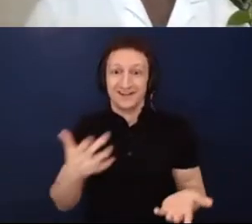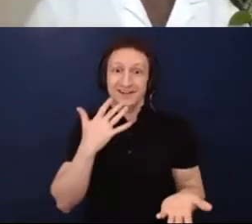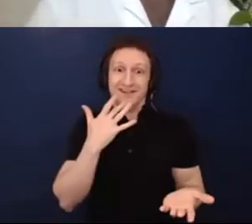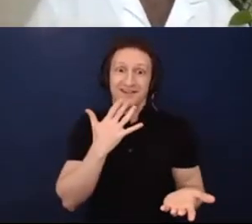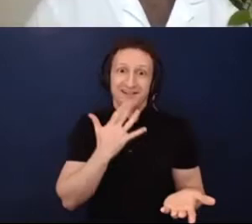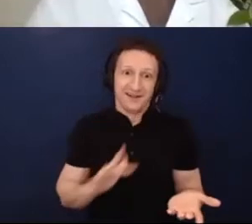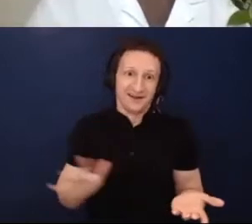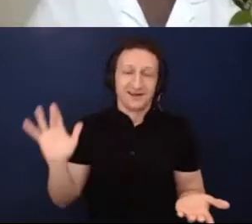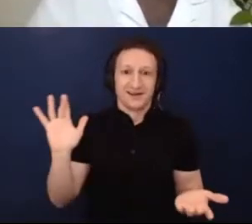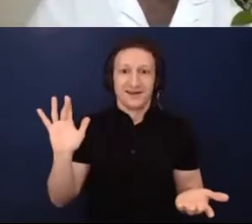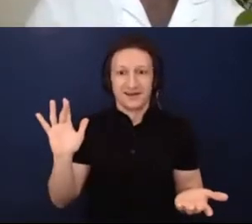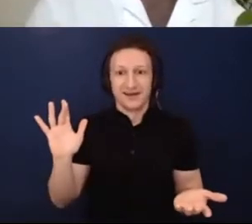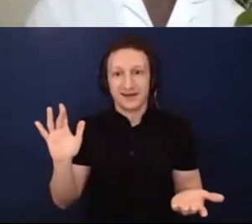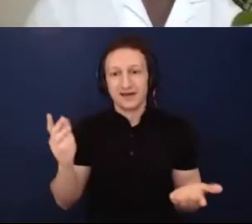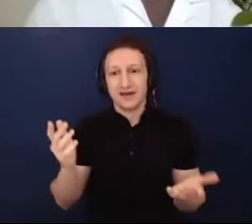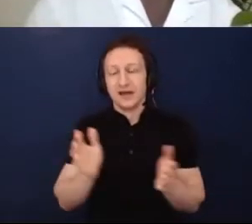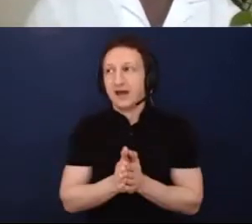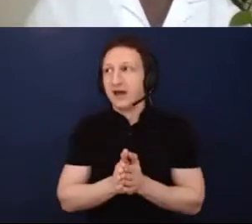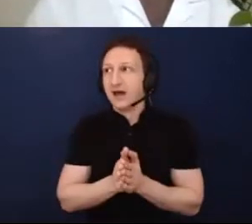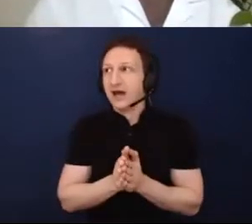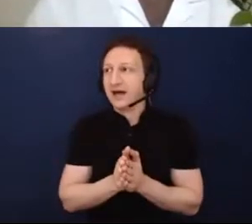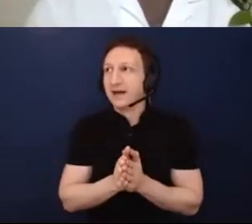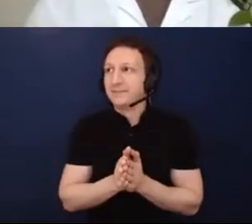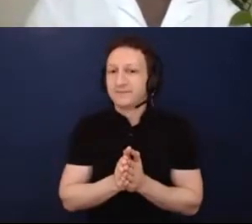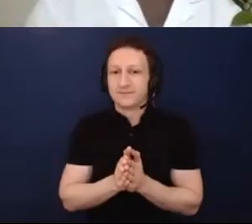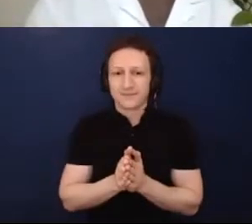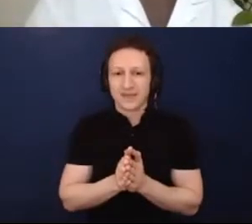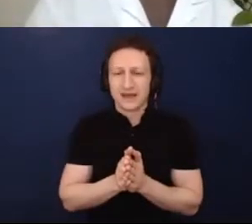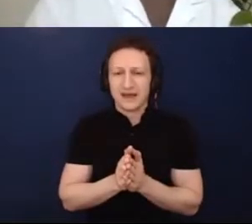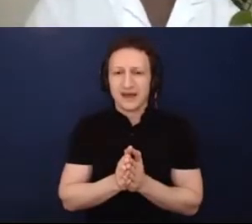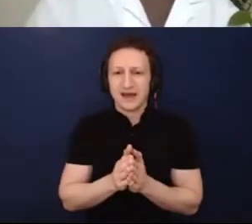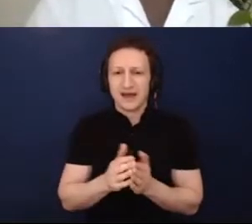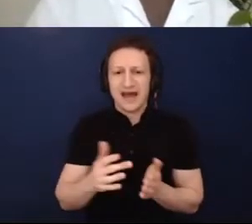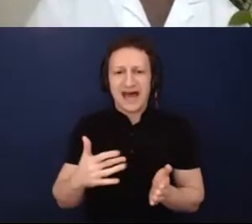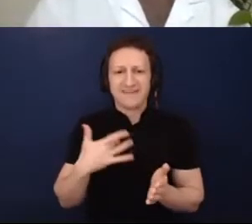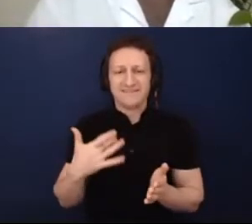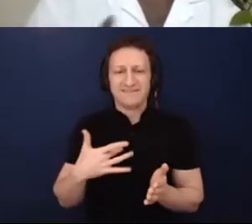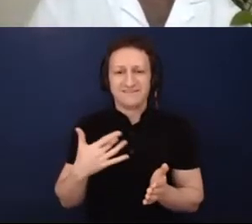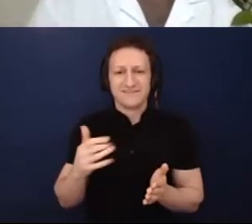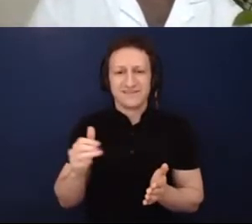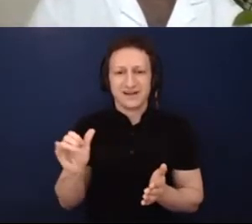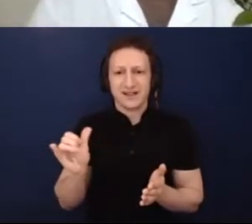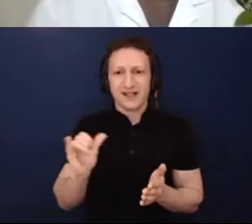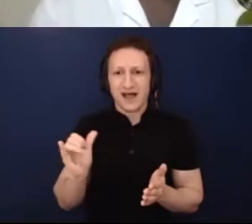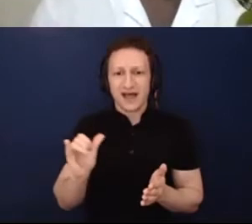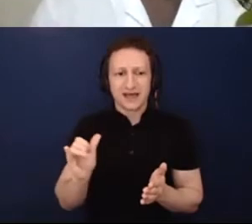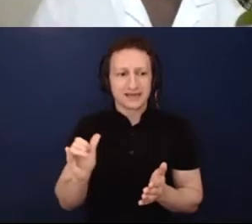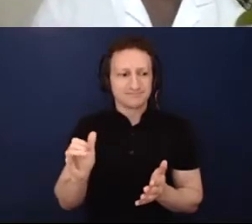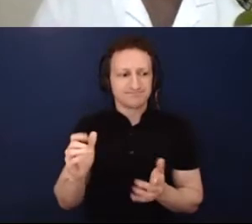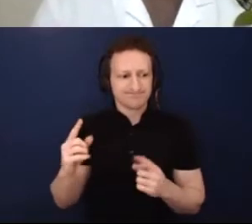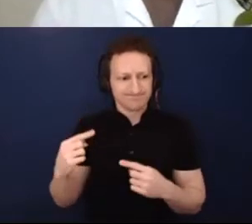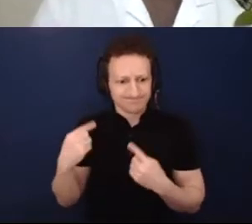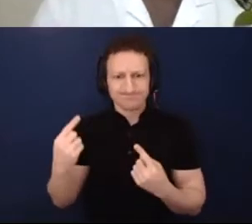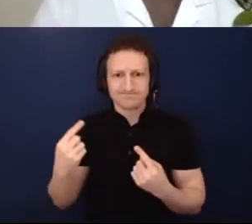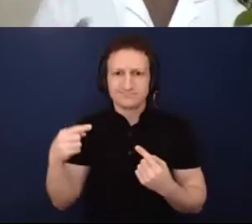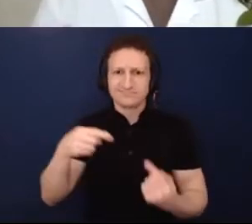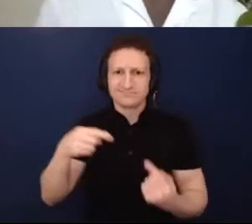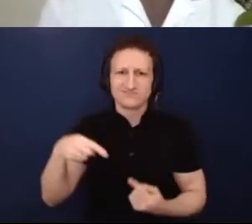been a little hard to deal with, as we individually have to come to terms with